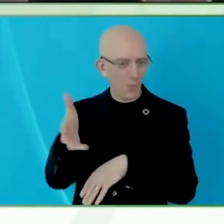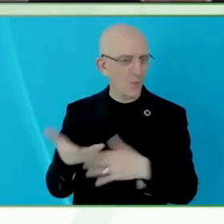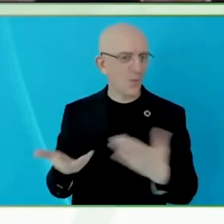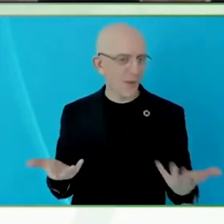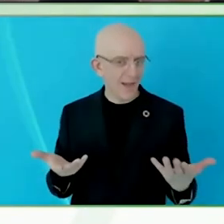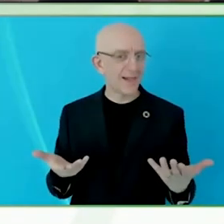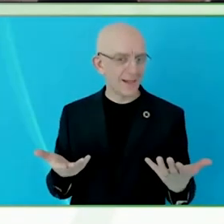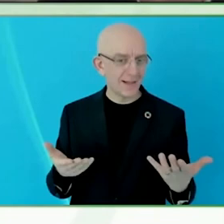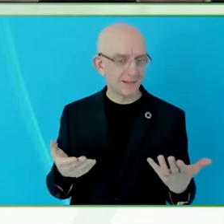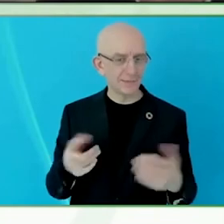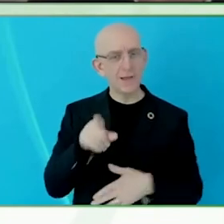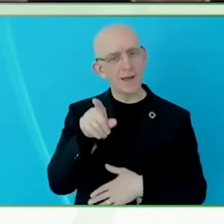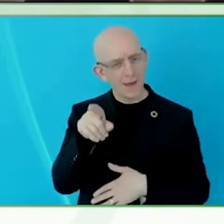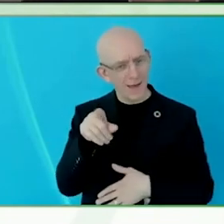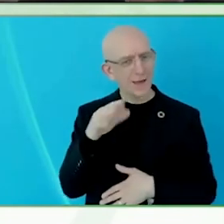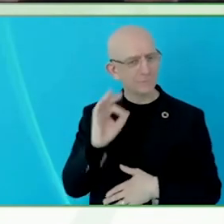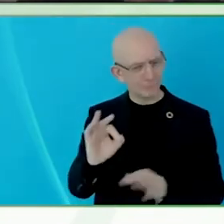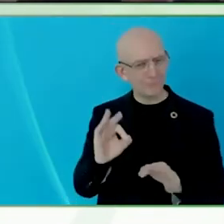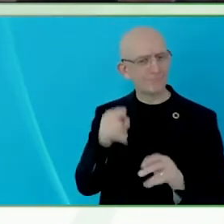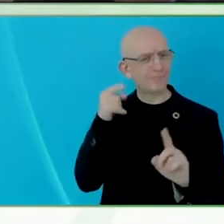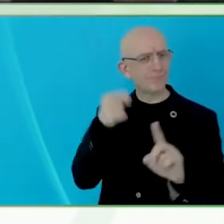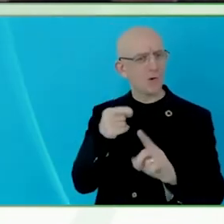Maybe you can talk more about sonification, which is your field